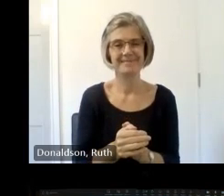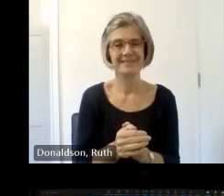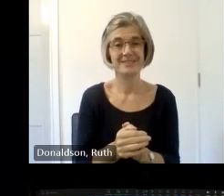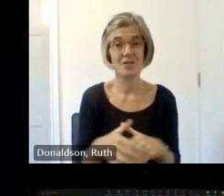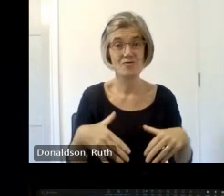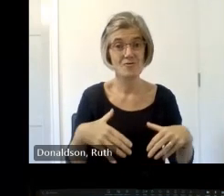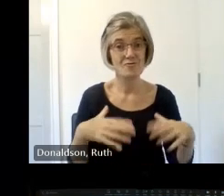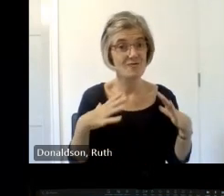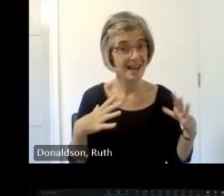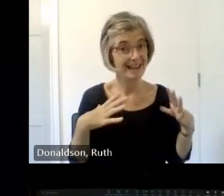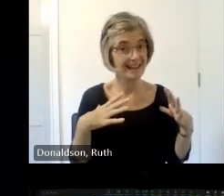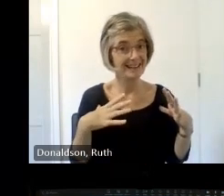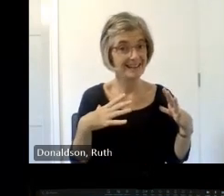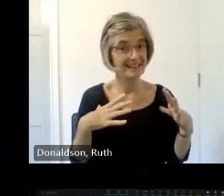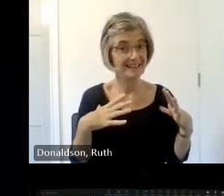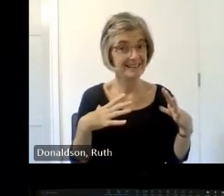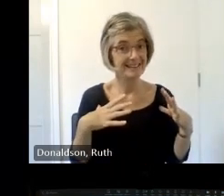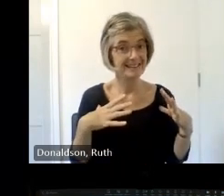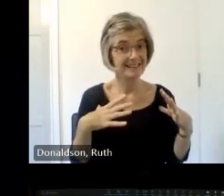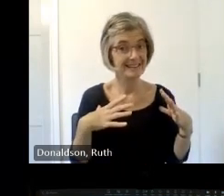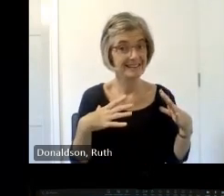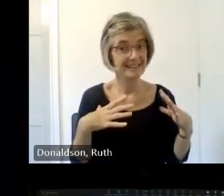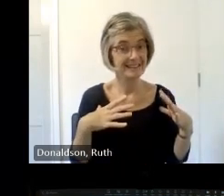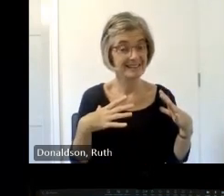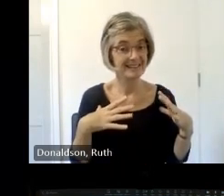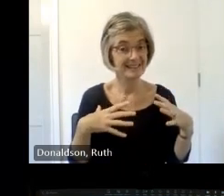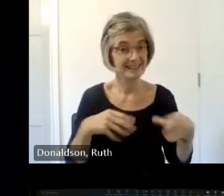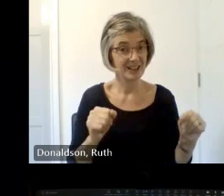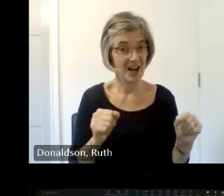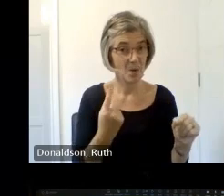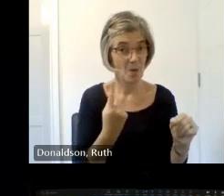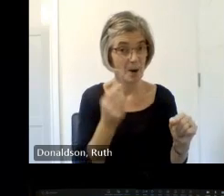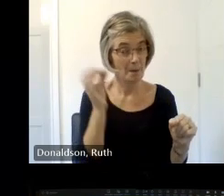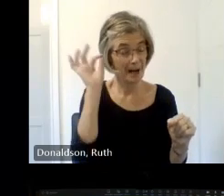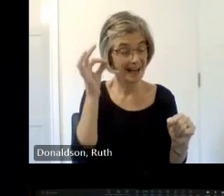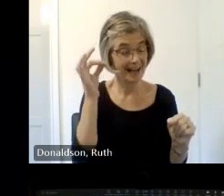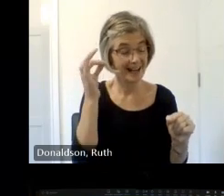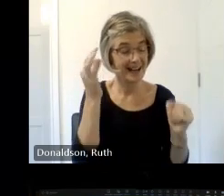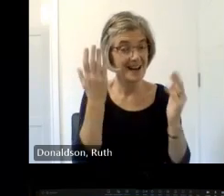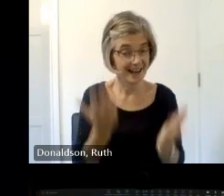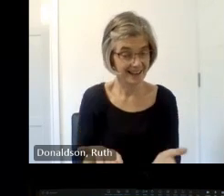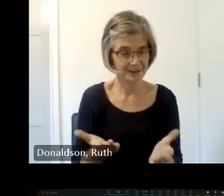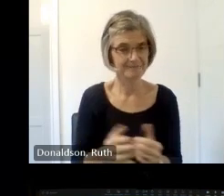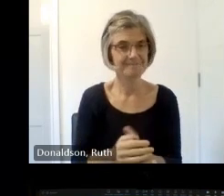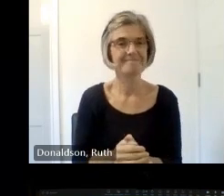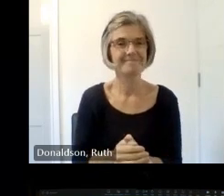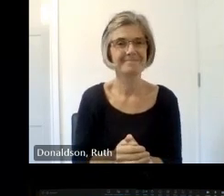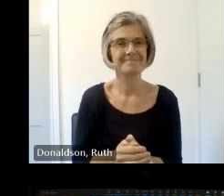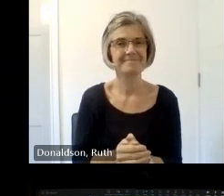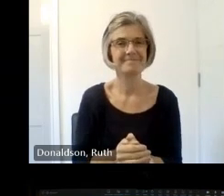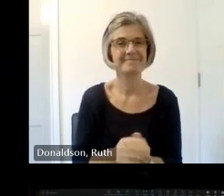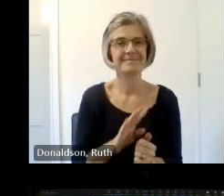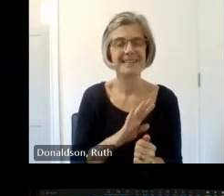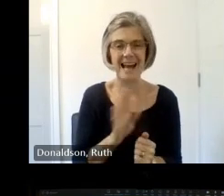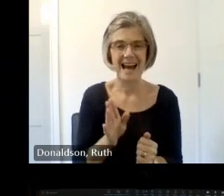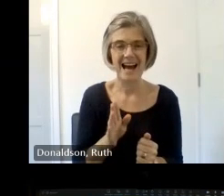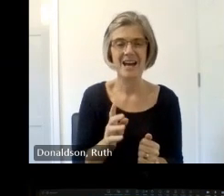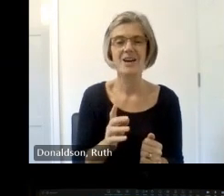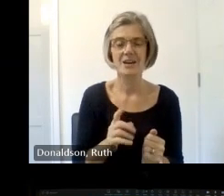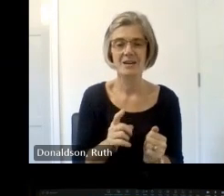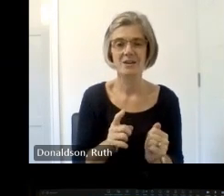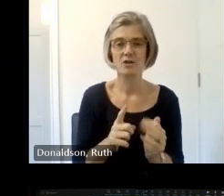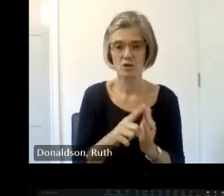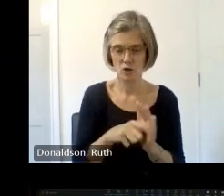ready your um minute starts no I'm Julianne from the Society of antiquaries of Scotland